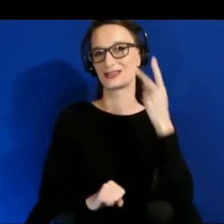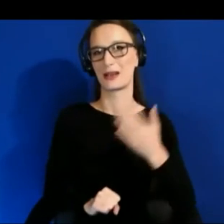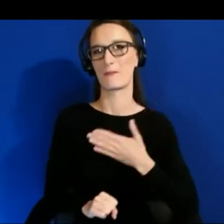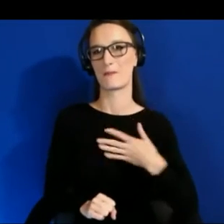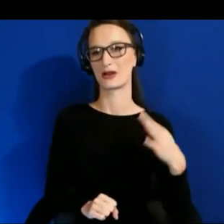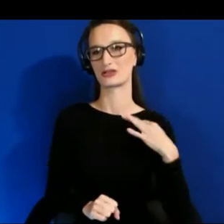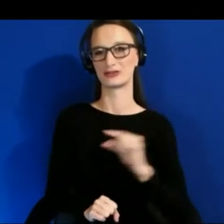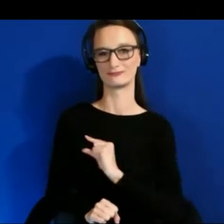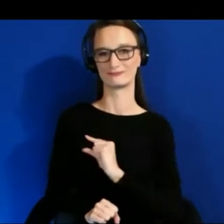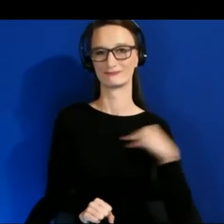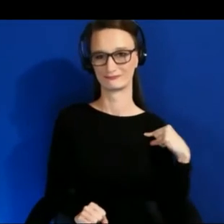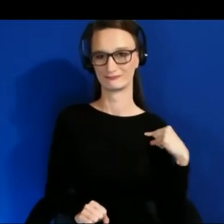It was really an incredible day.